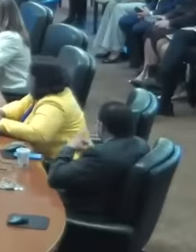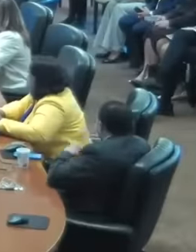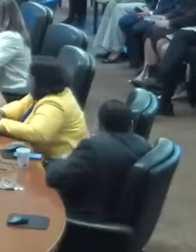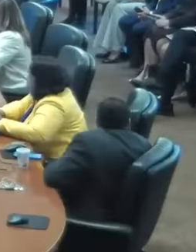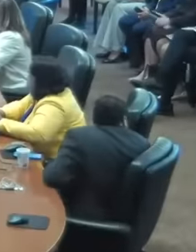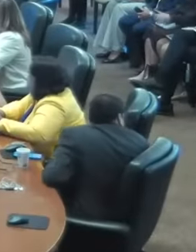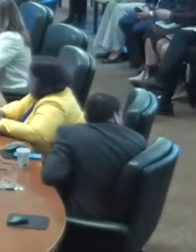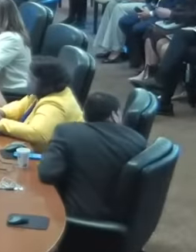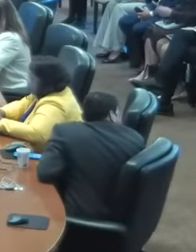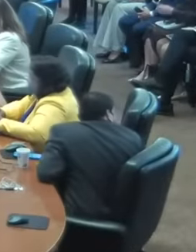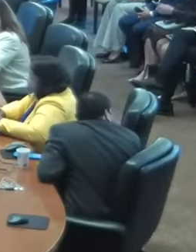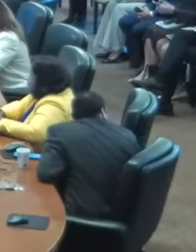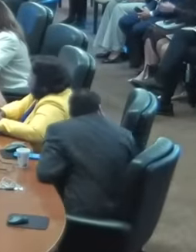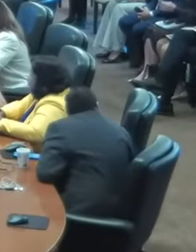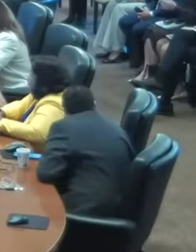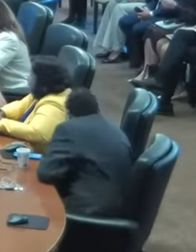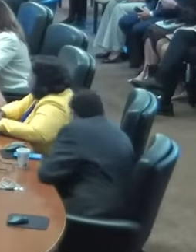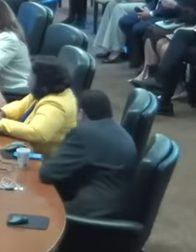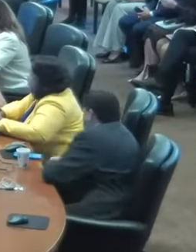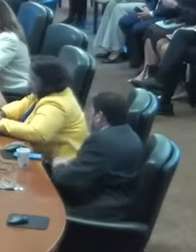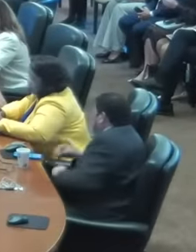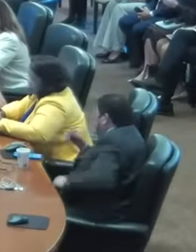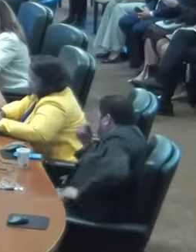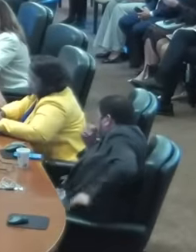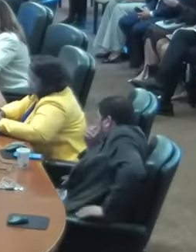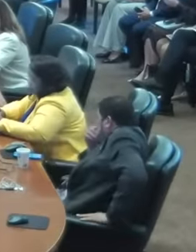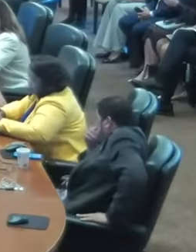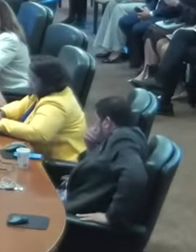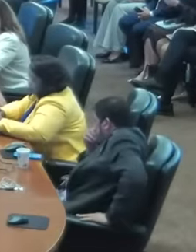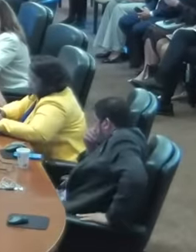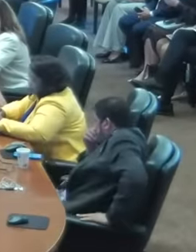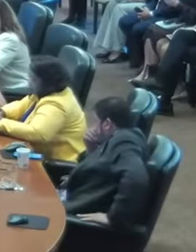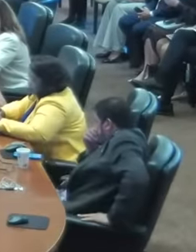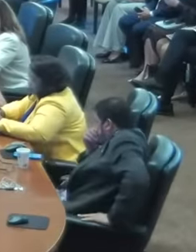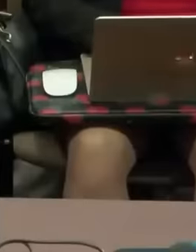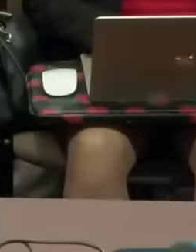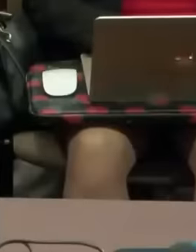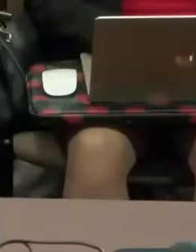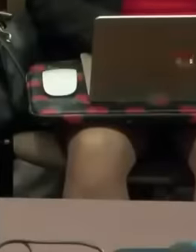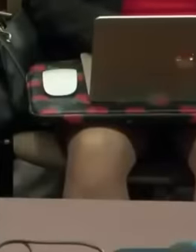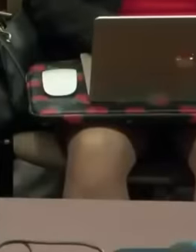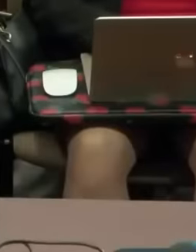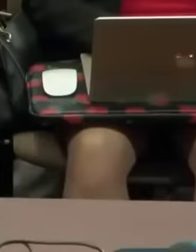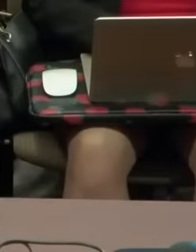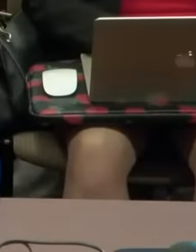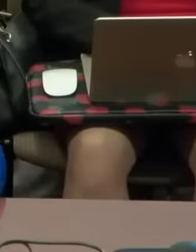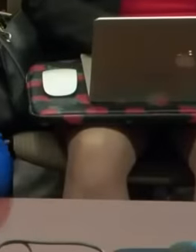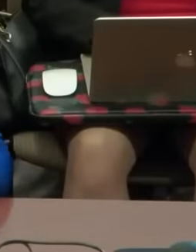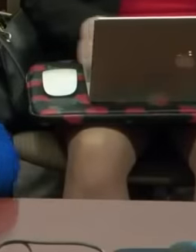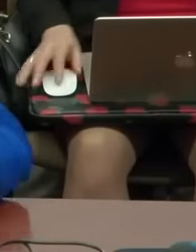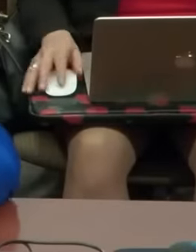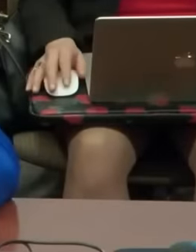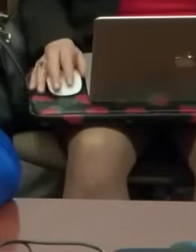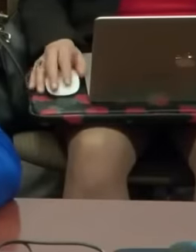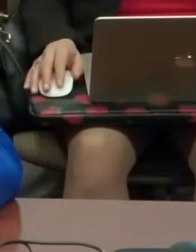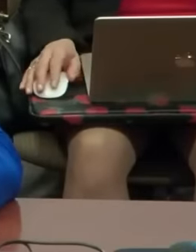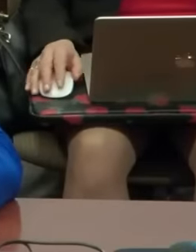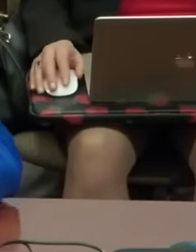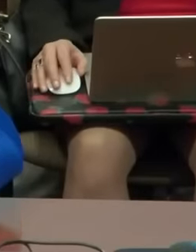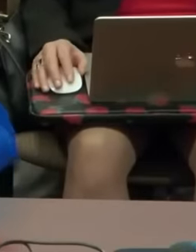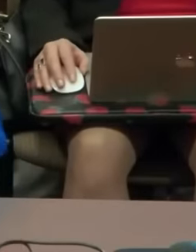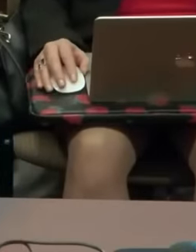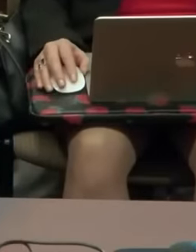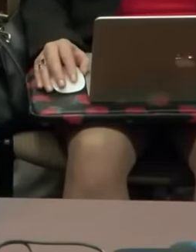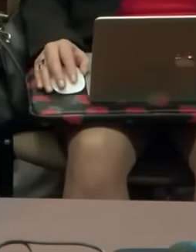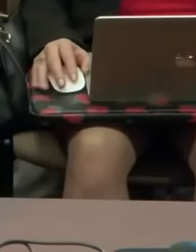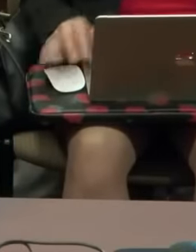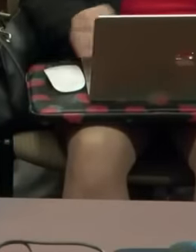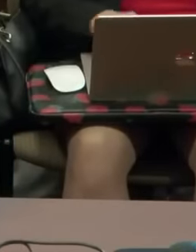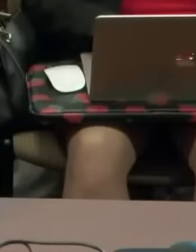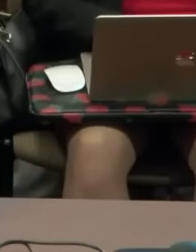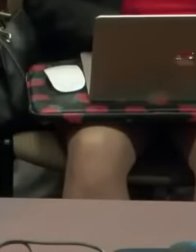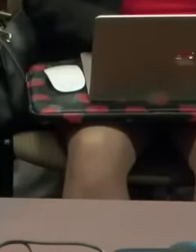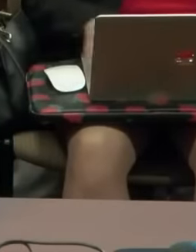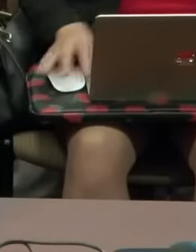Thank you sir vice minister the delegation of Salvador What is your vote abstention Thank you